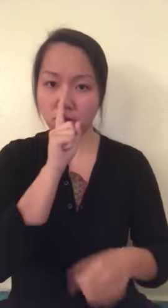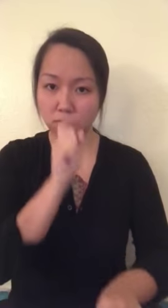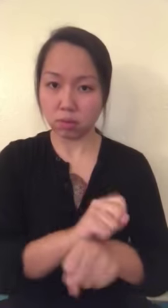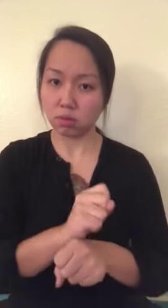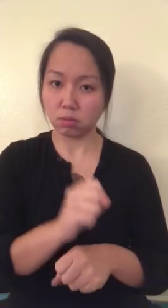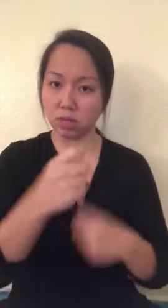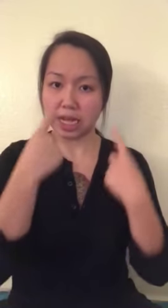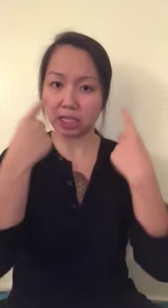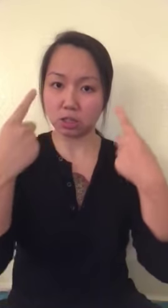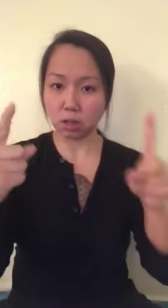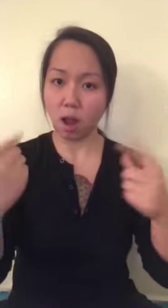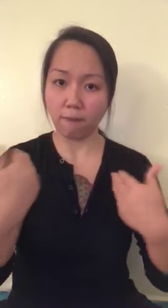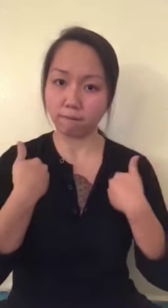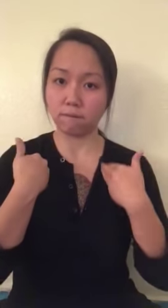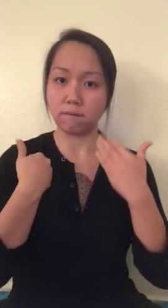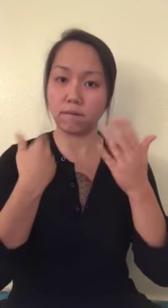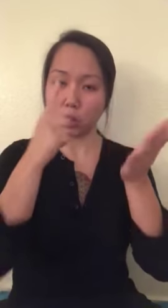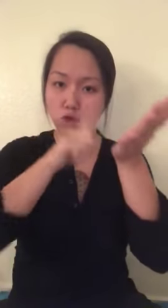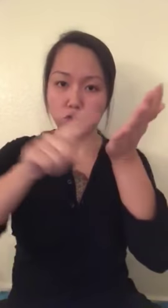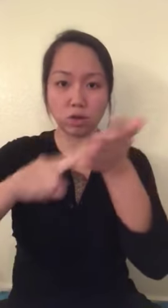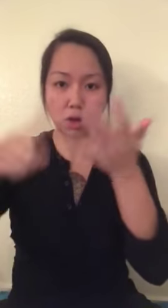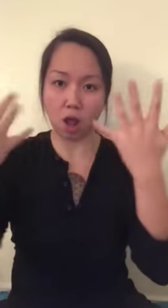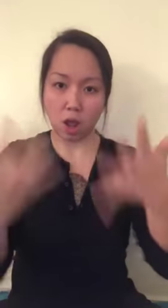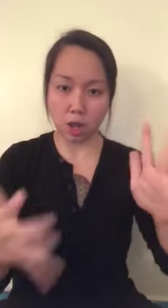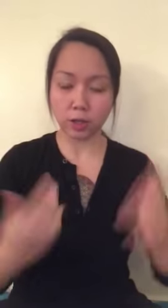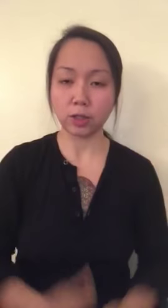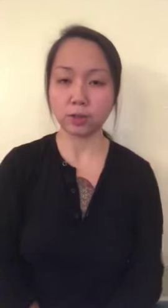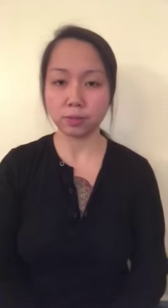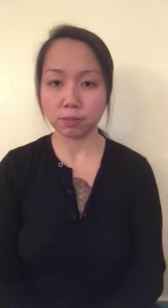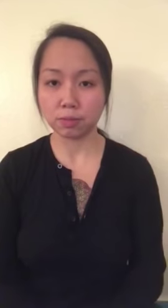Yes, it has been proved true [that sign language helps] with successfully learning to speak. There's already research that supports that.